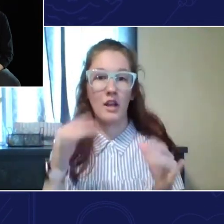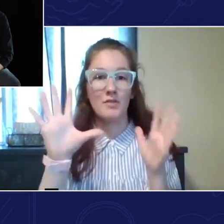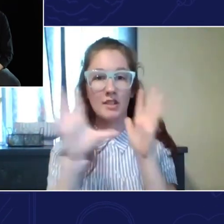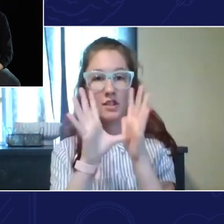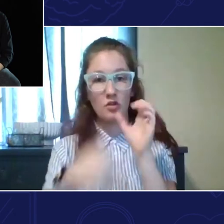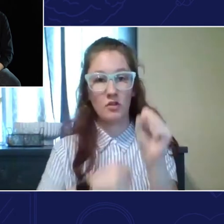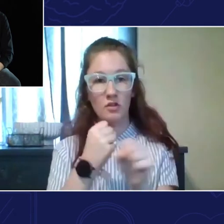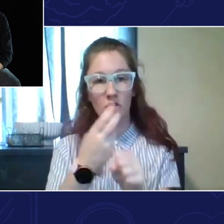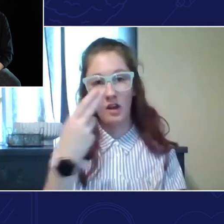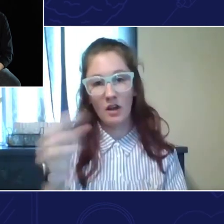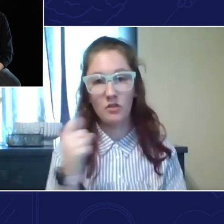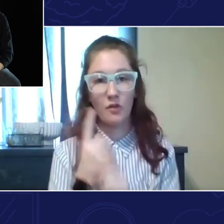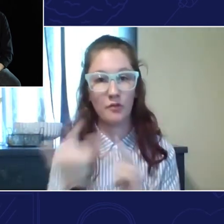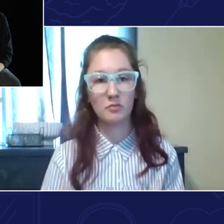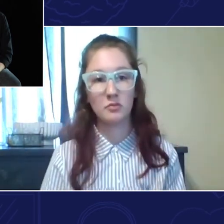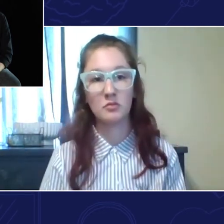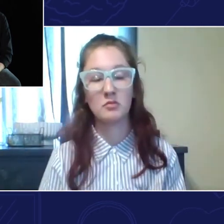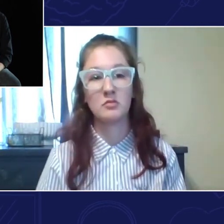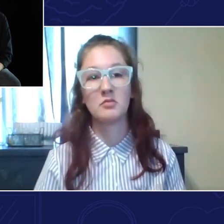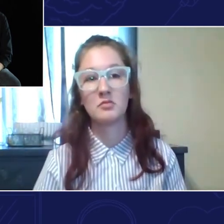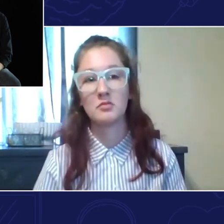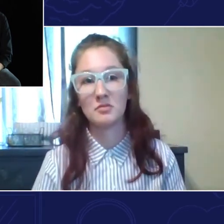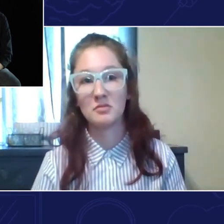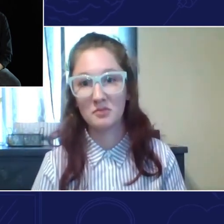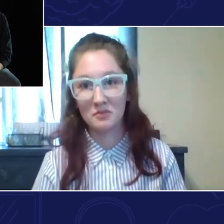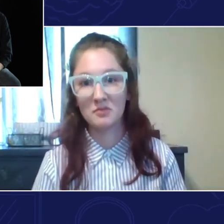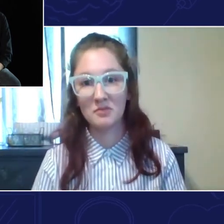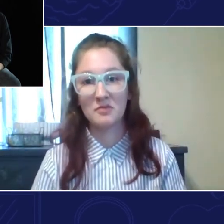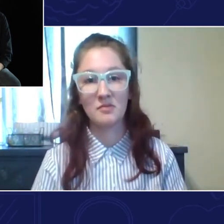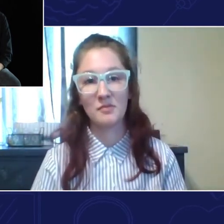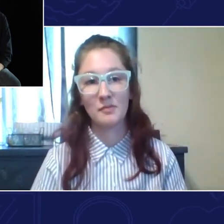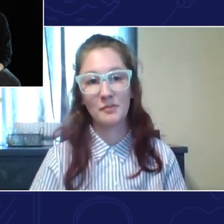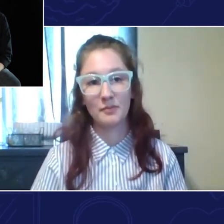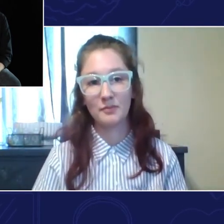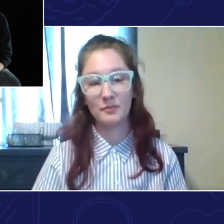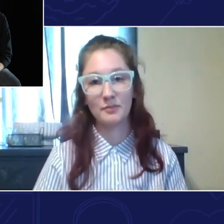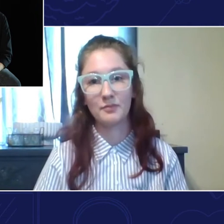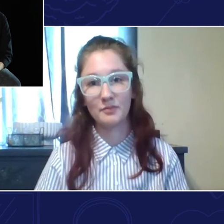[HAYLIE]: Right now, I'm in my senior year of high school. [DR. RUFFIN]: Oh, wow.